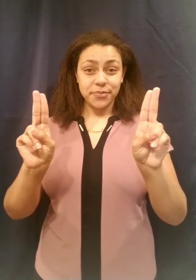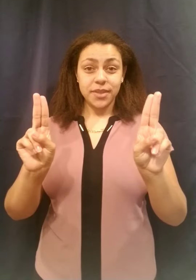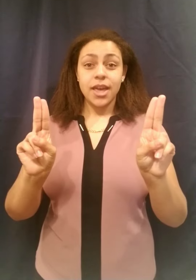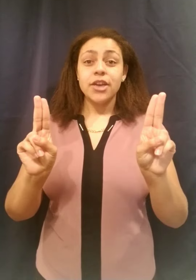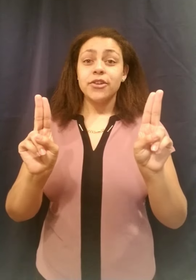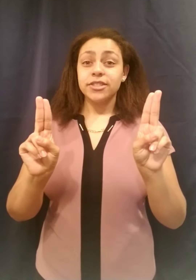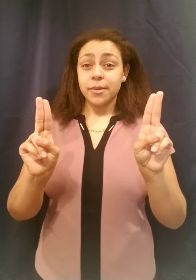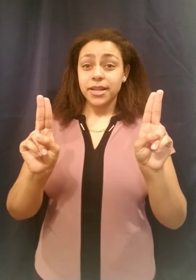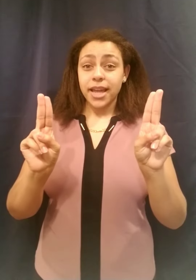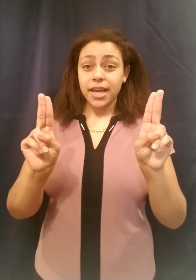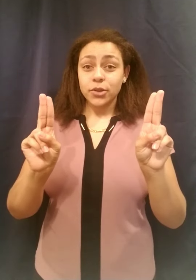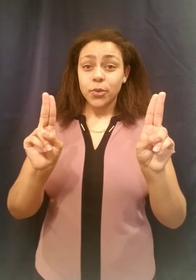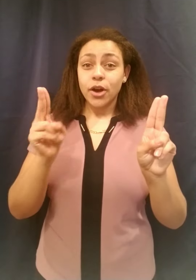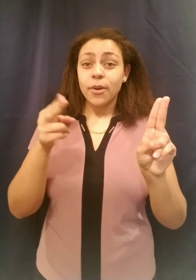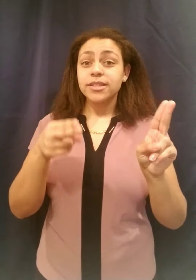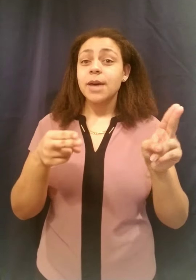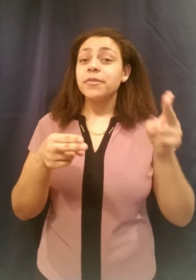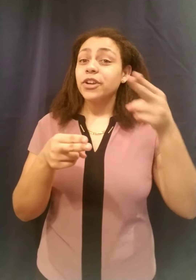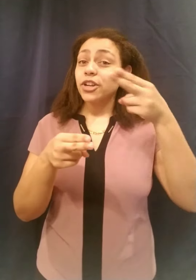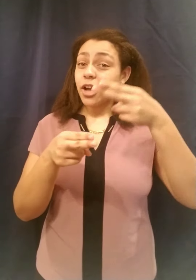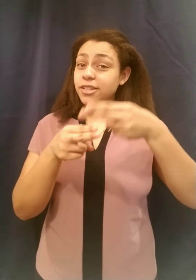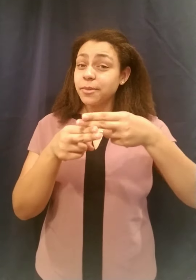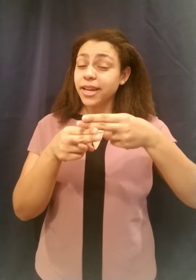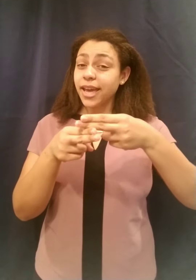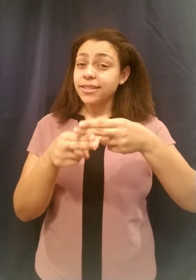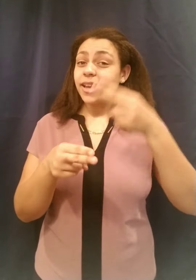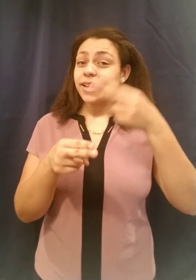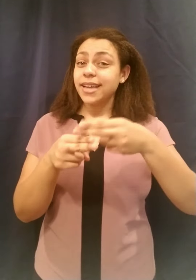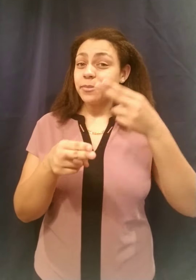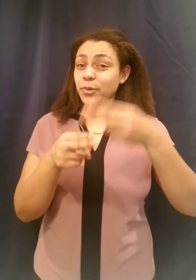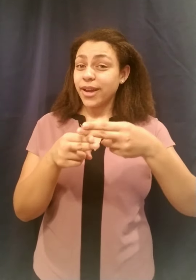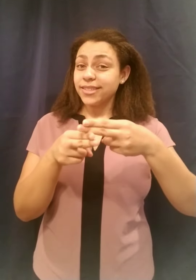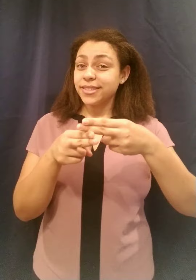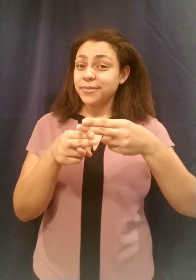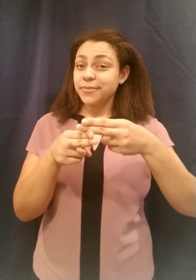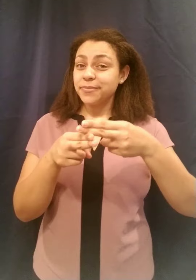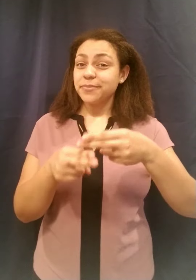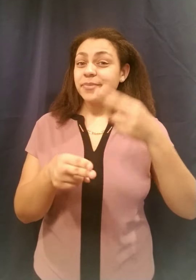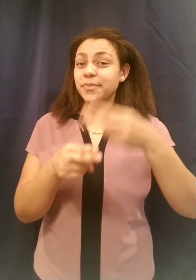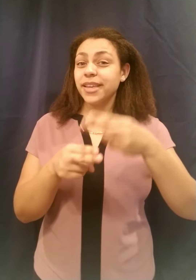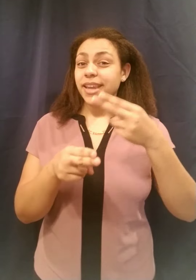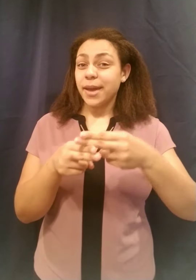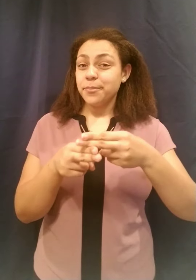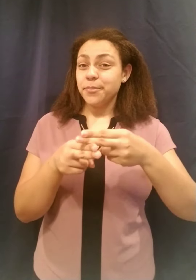Your dominant hand will go on top of your non-dominant hand and tap twice. Name